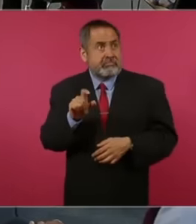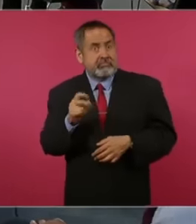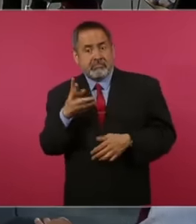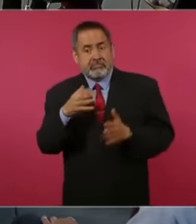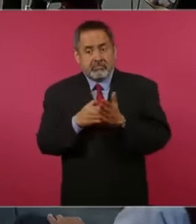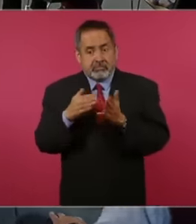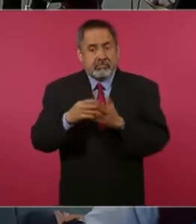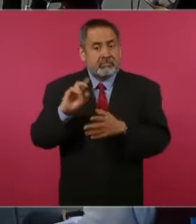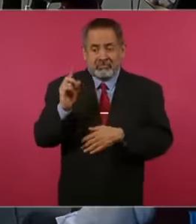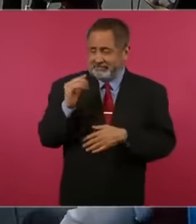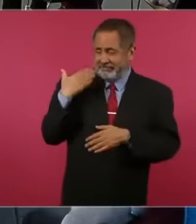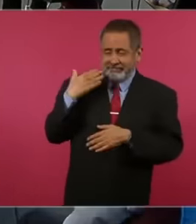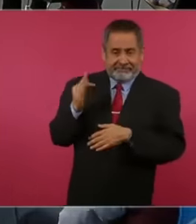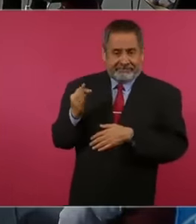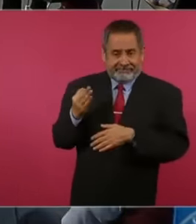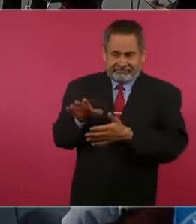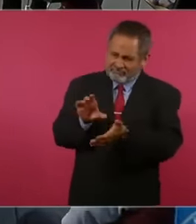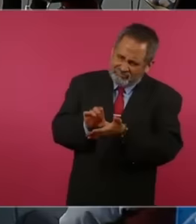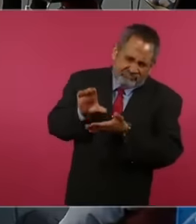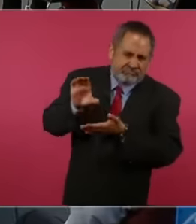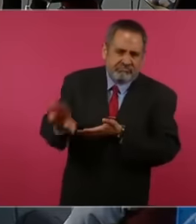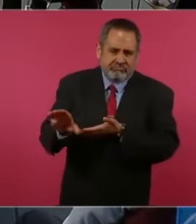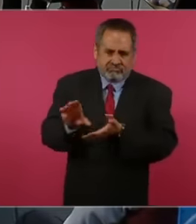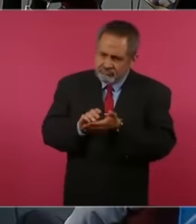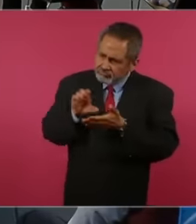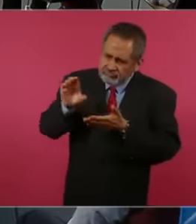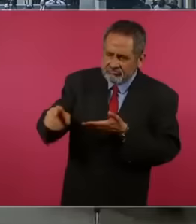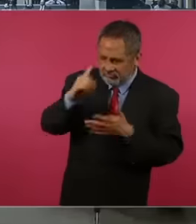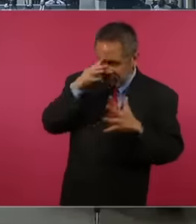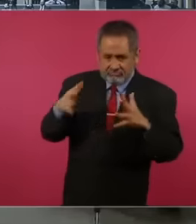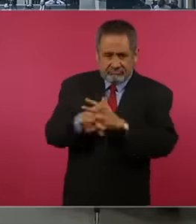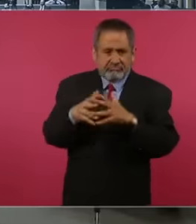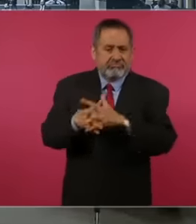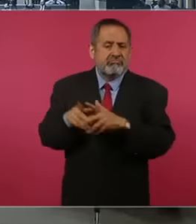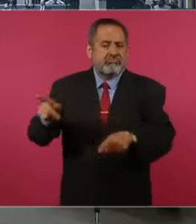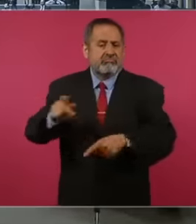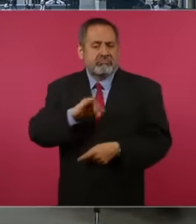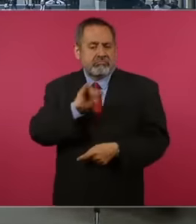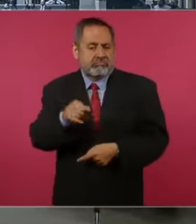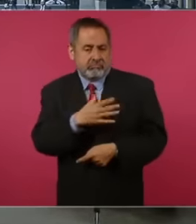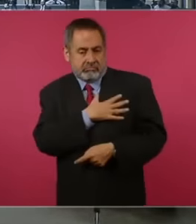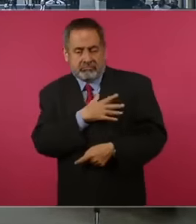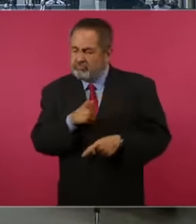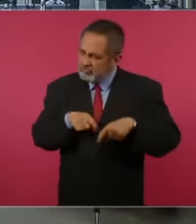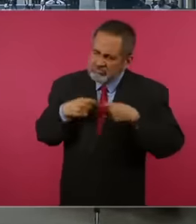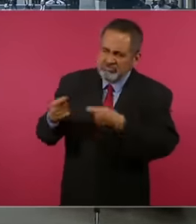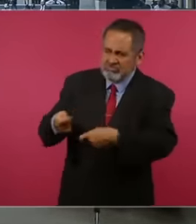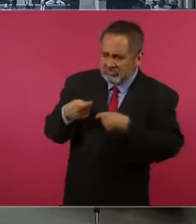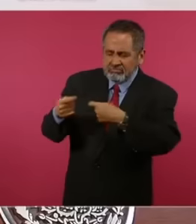now just in February Minister Trudeau invested again and well he has been highly criticized for